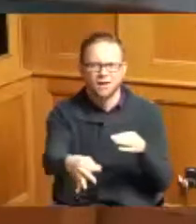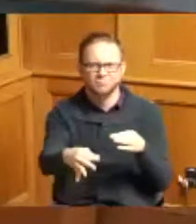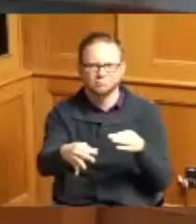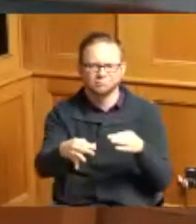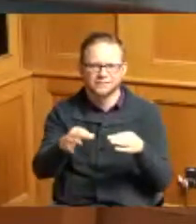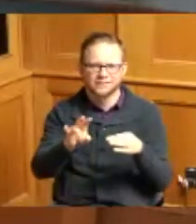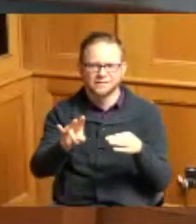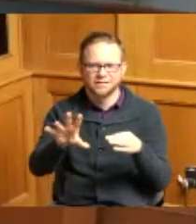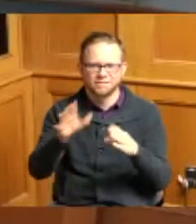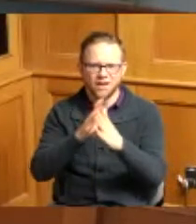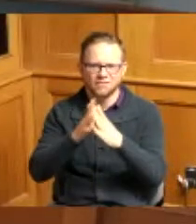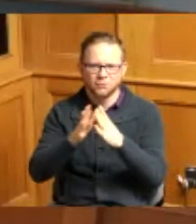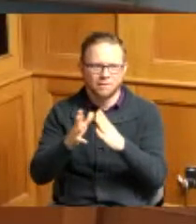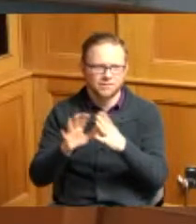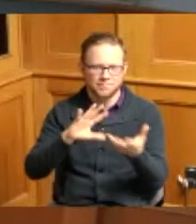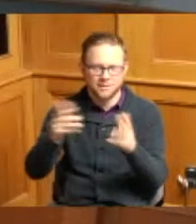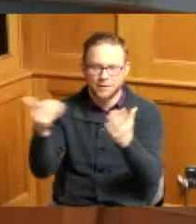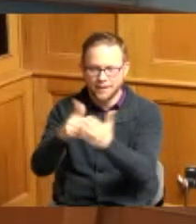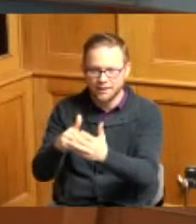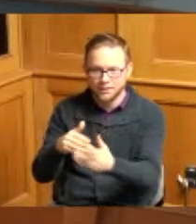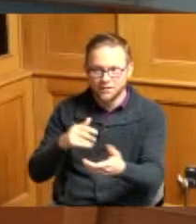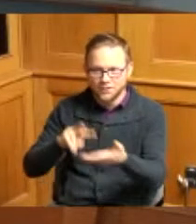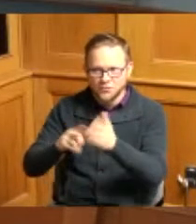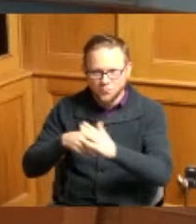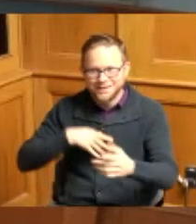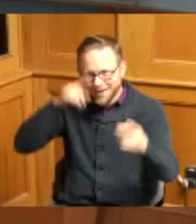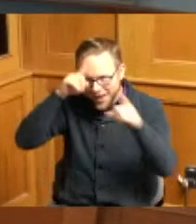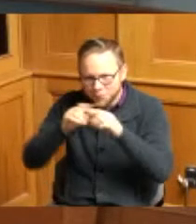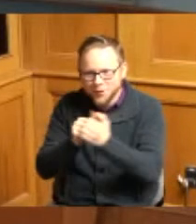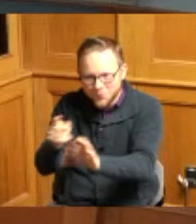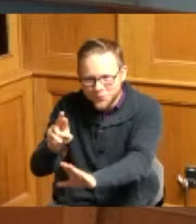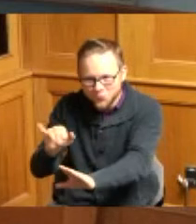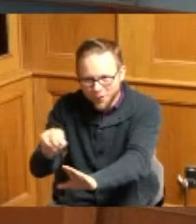I'm agreeing with you Ryan I was just going to add that it would be long should I sit down and do it